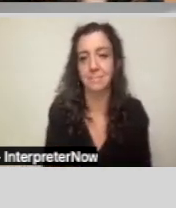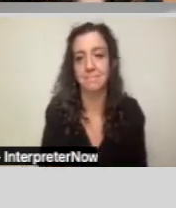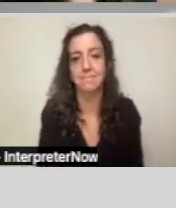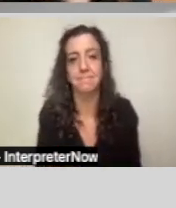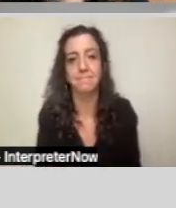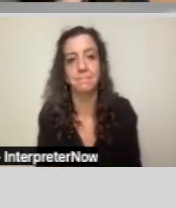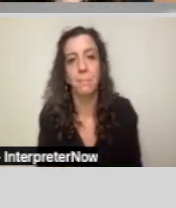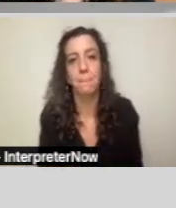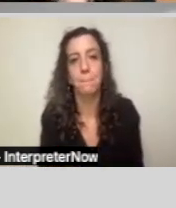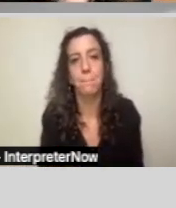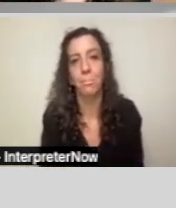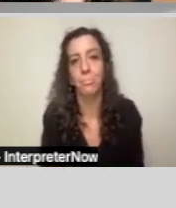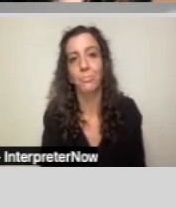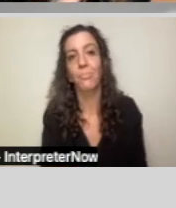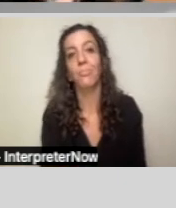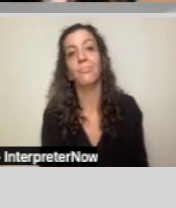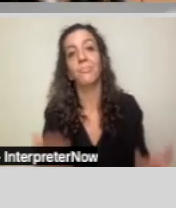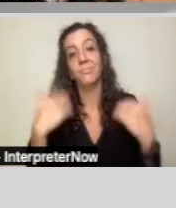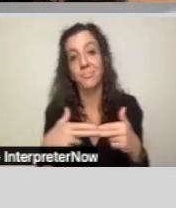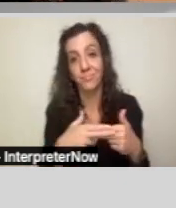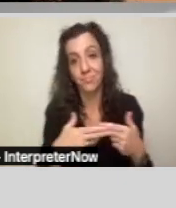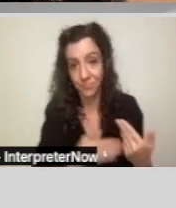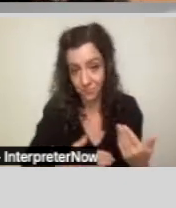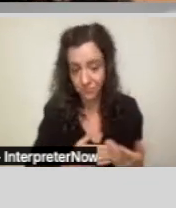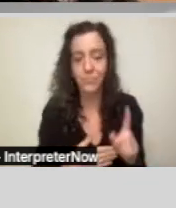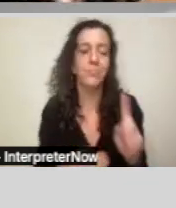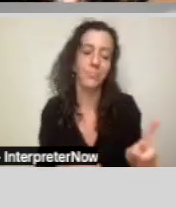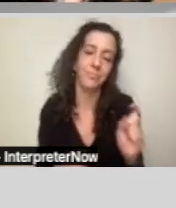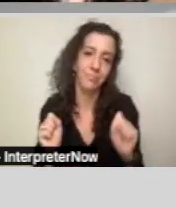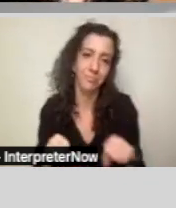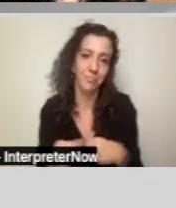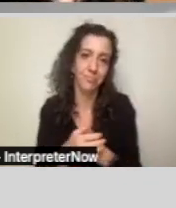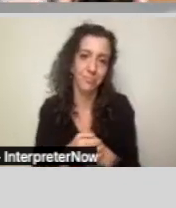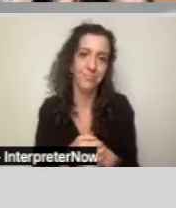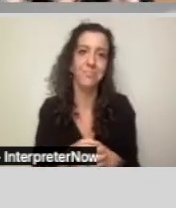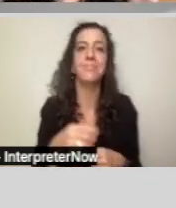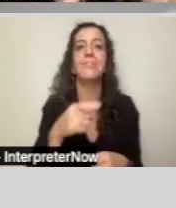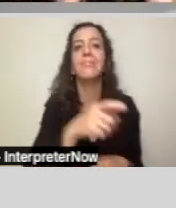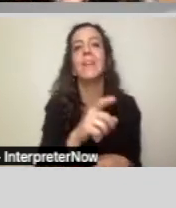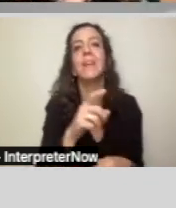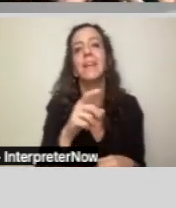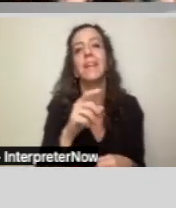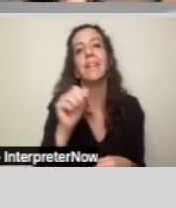And then the next part, we can go to the next slide, which is the next part which